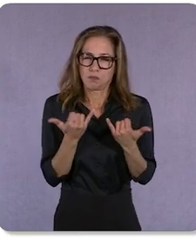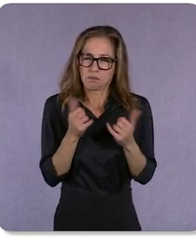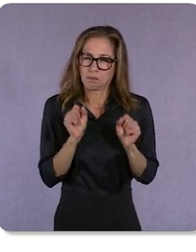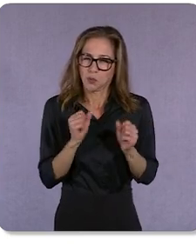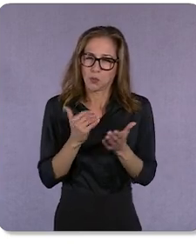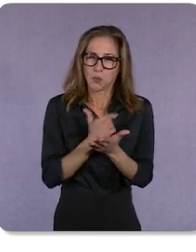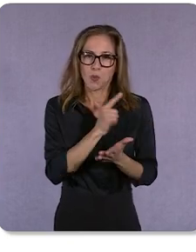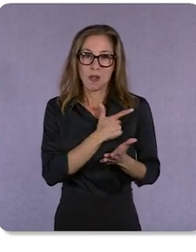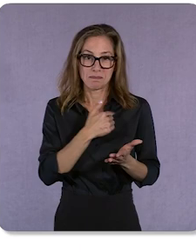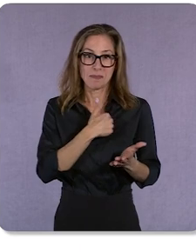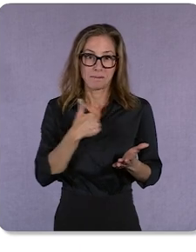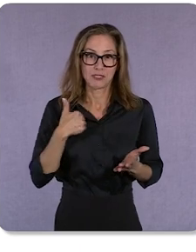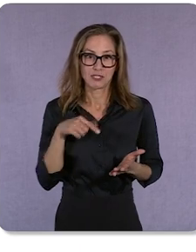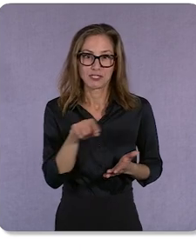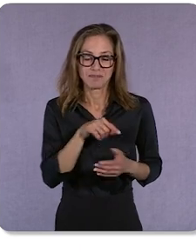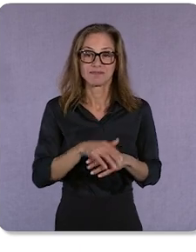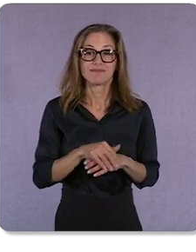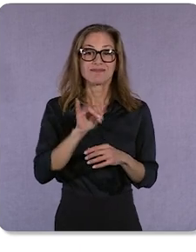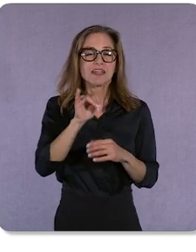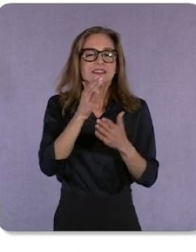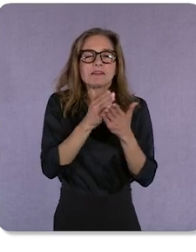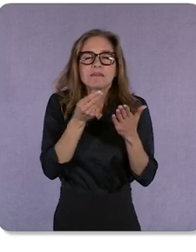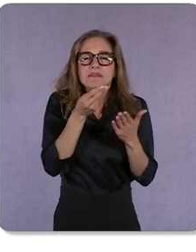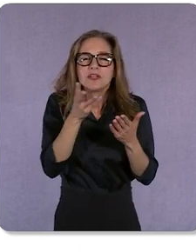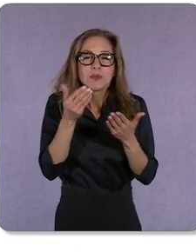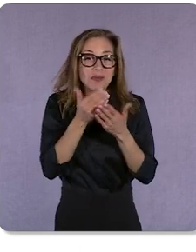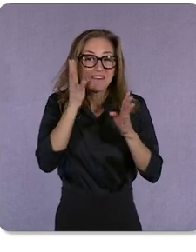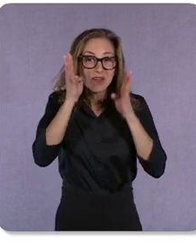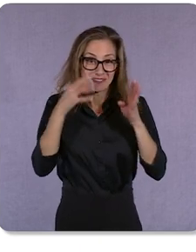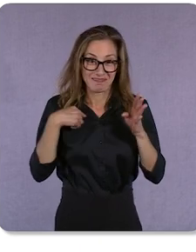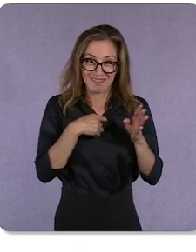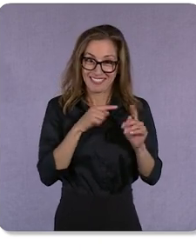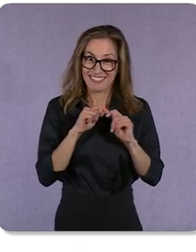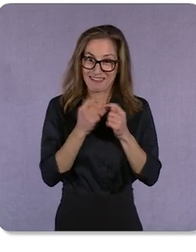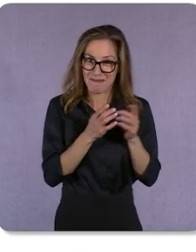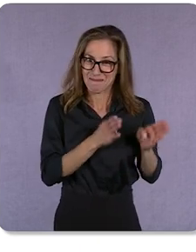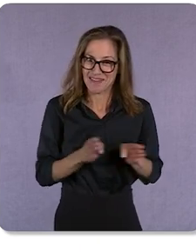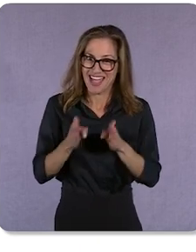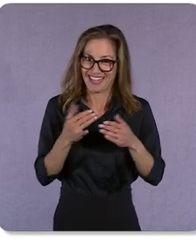These are just some of the innovations my team has planned for this year. We’re excited to partner with you on this journey.